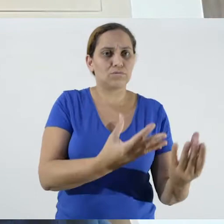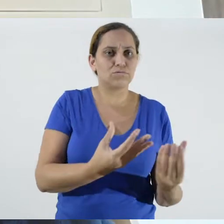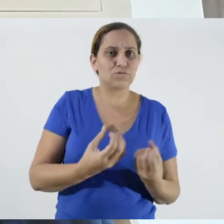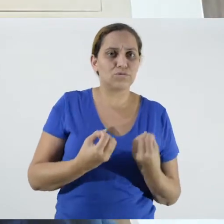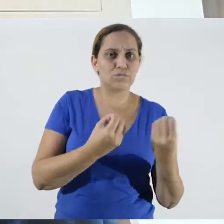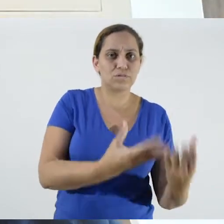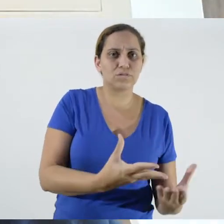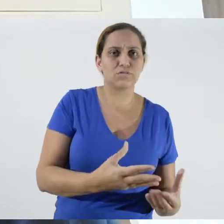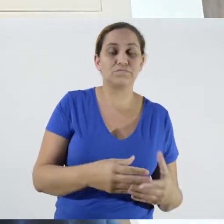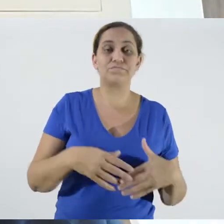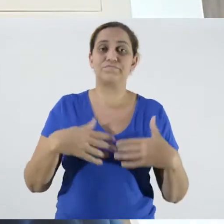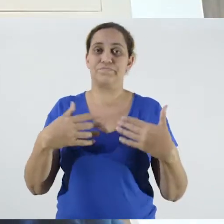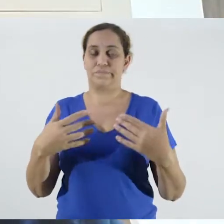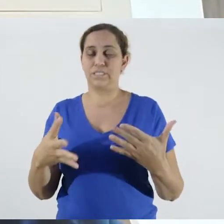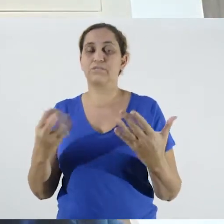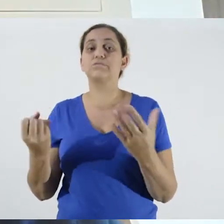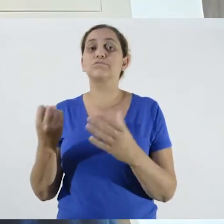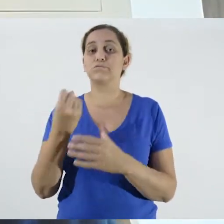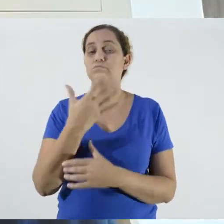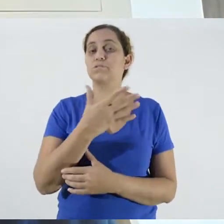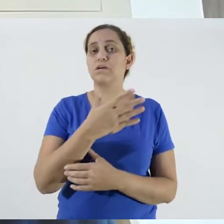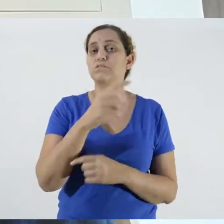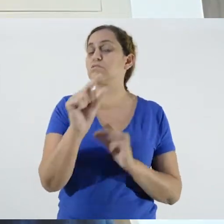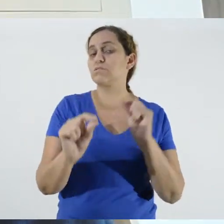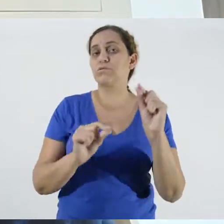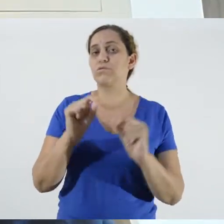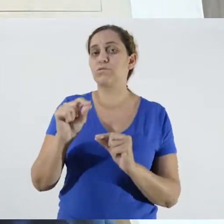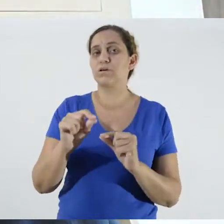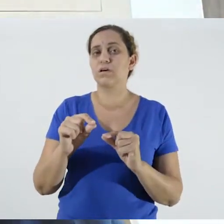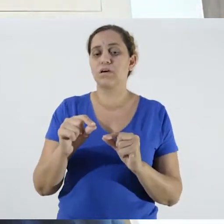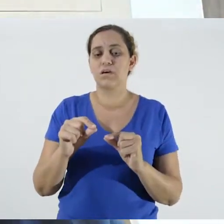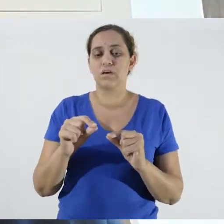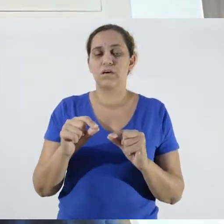So, what are Covid-19's main sources of information, according to